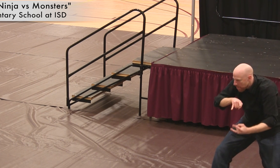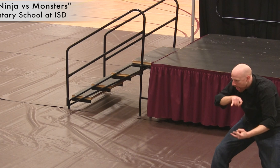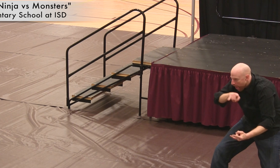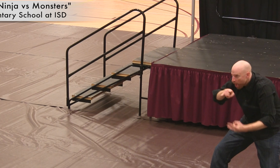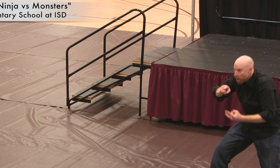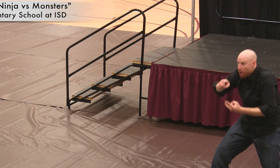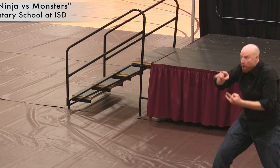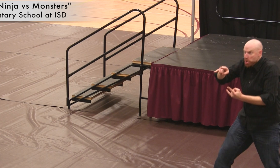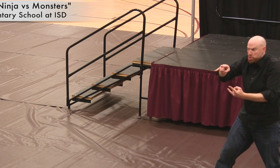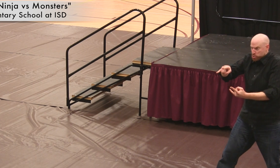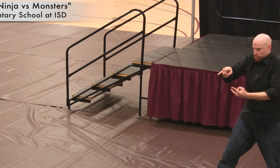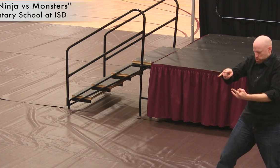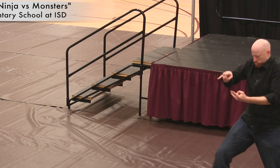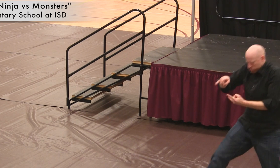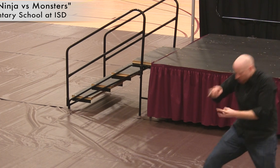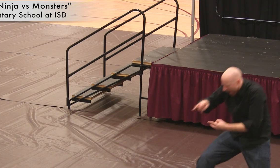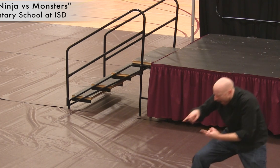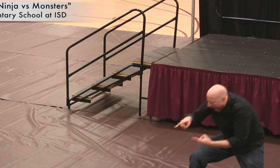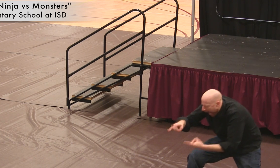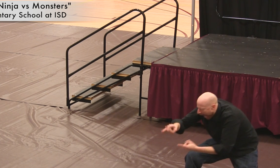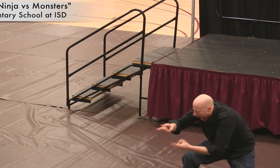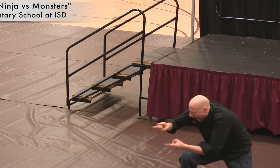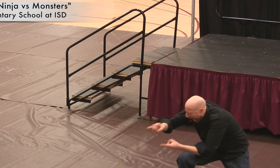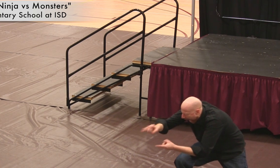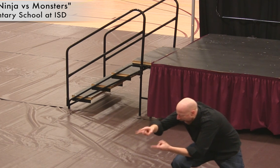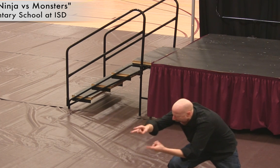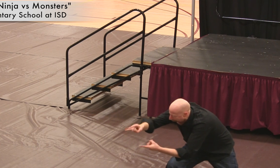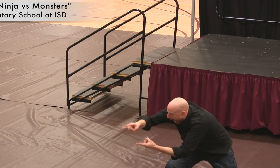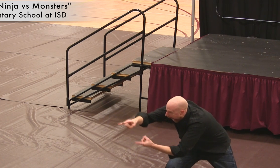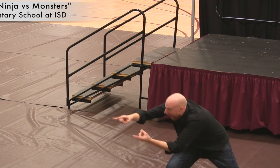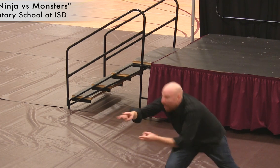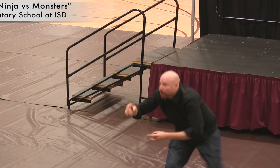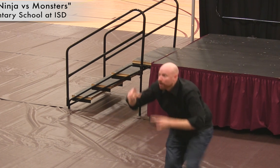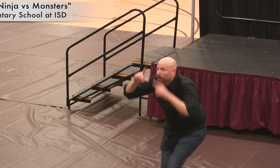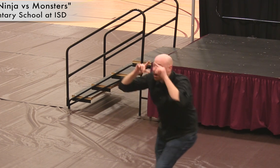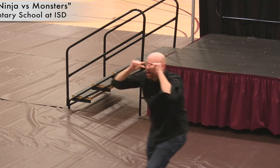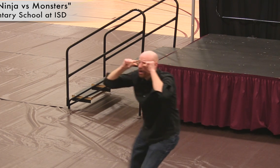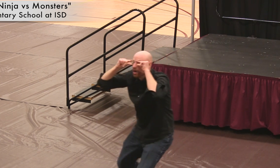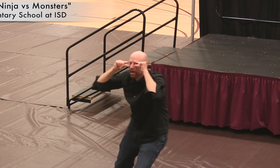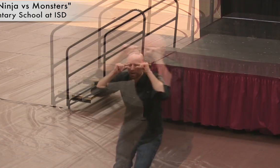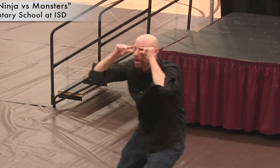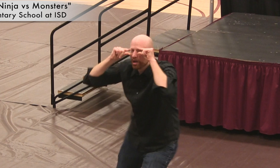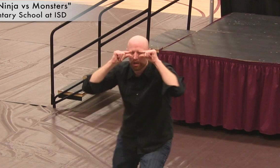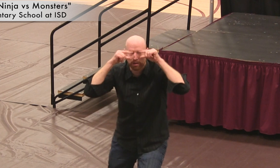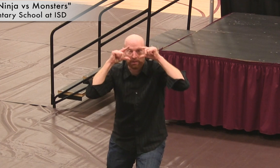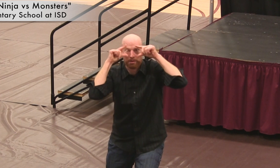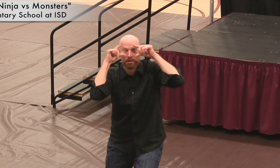Its roar produces a wind that makes